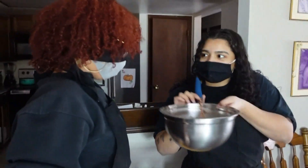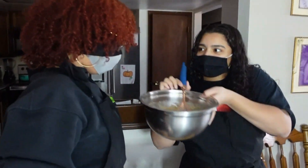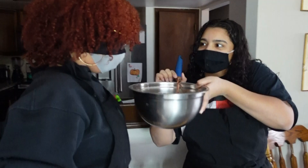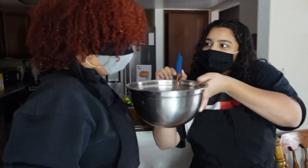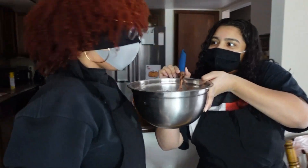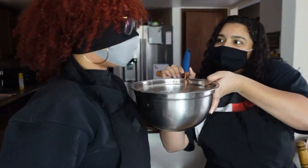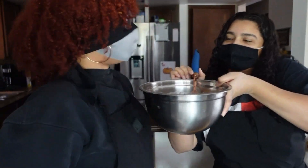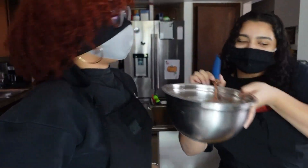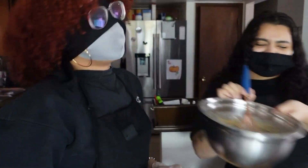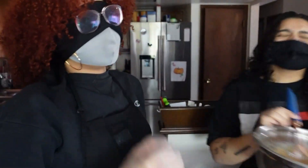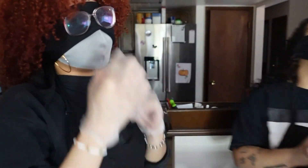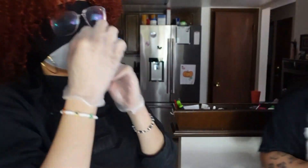I can't smell it